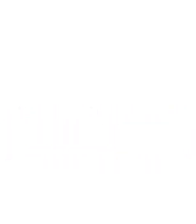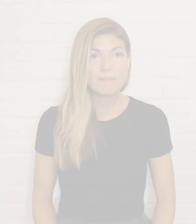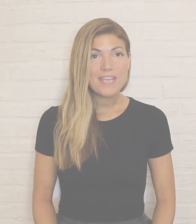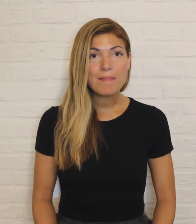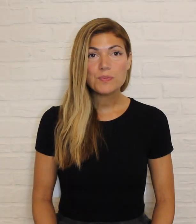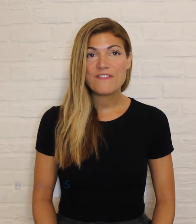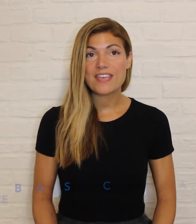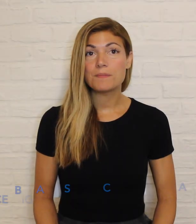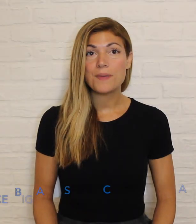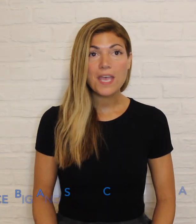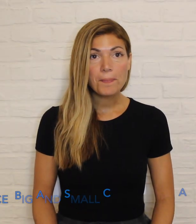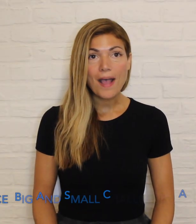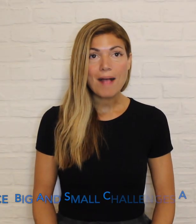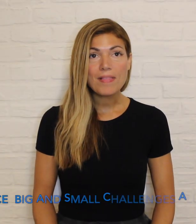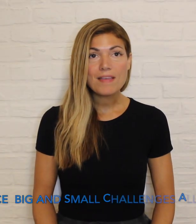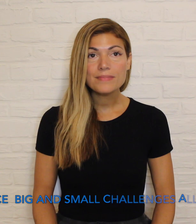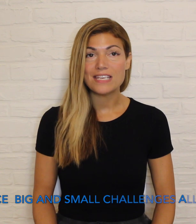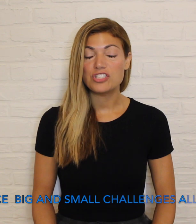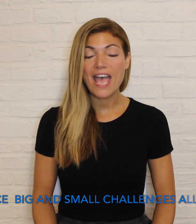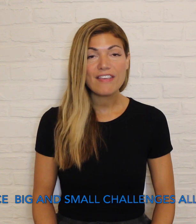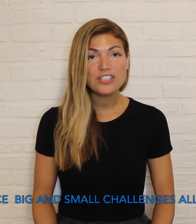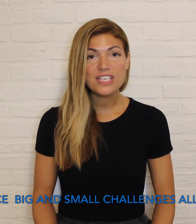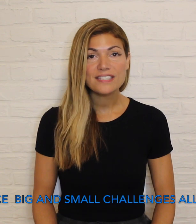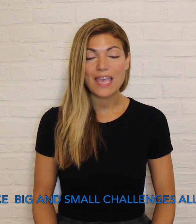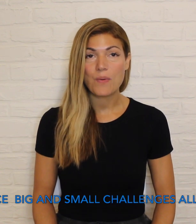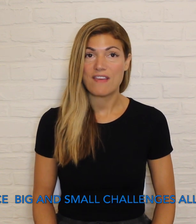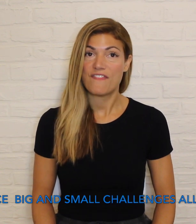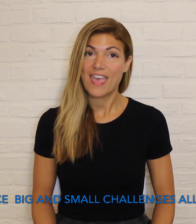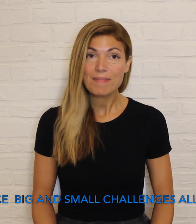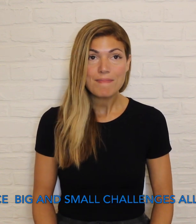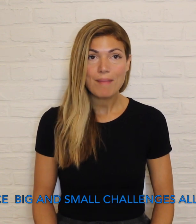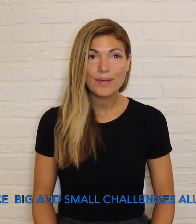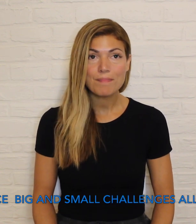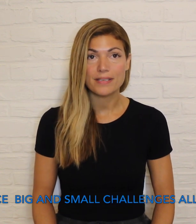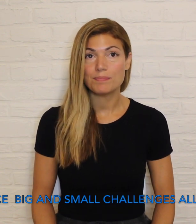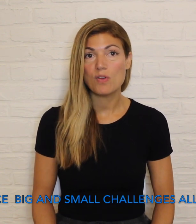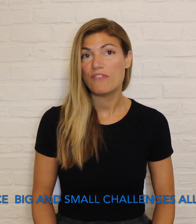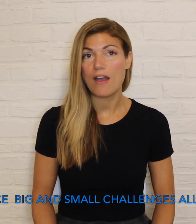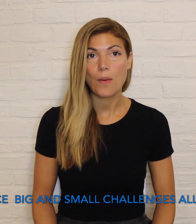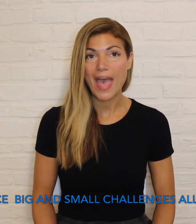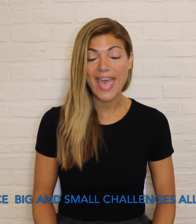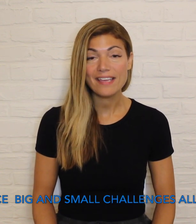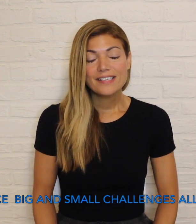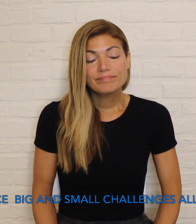Sometimes we face big problems and challenges like when a family member must move far away,